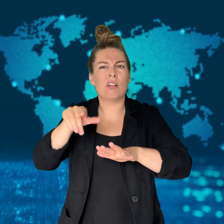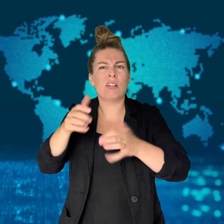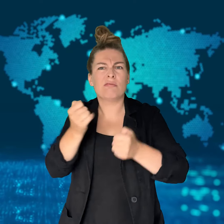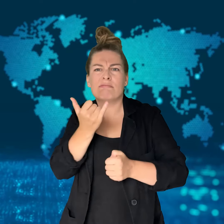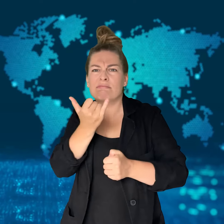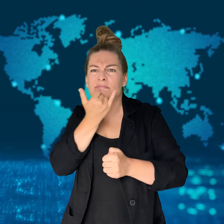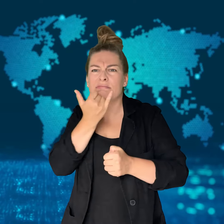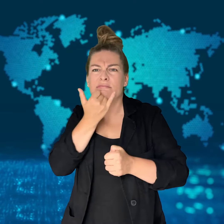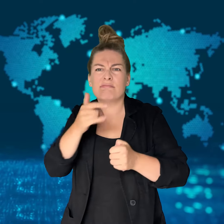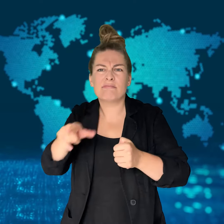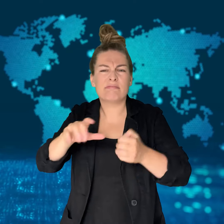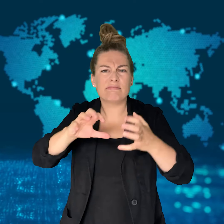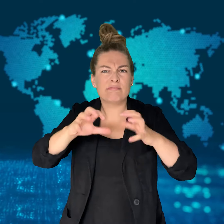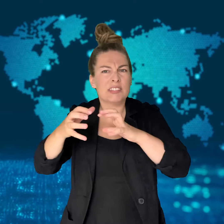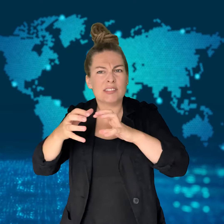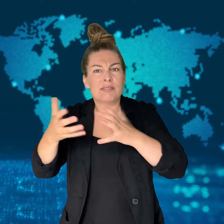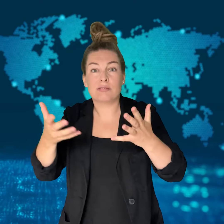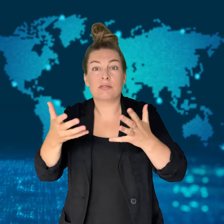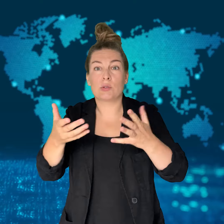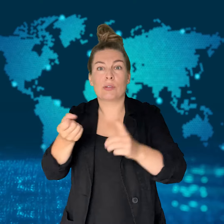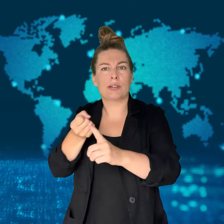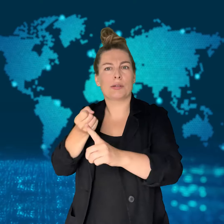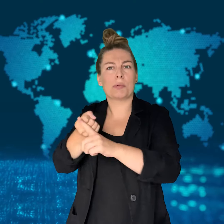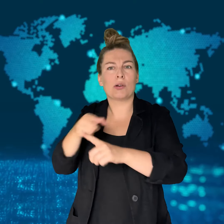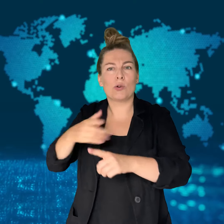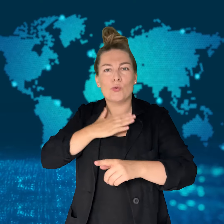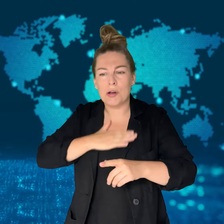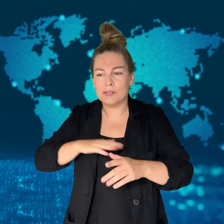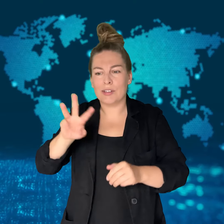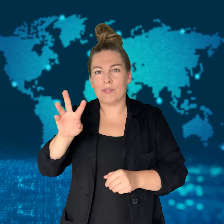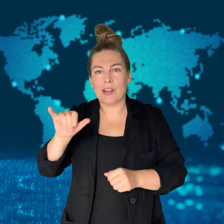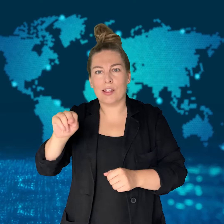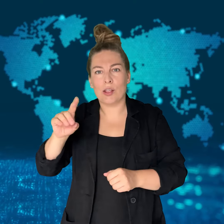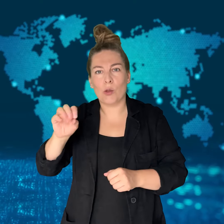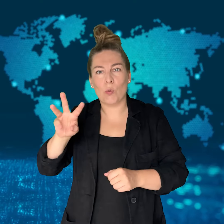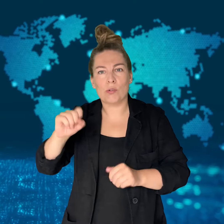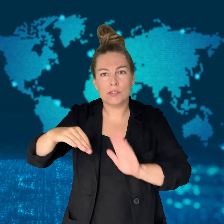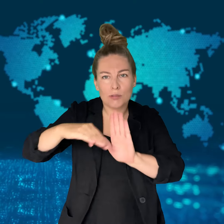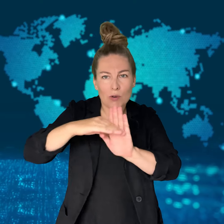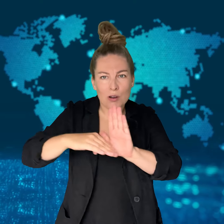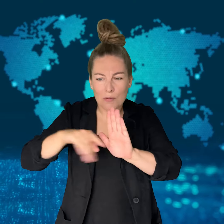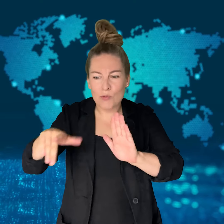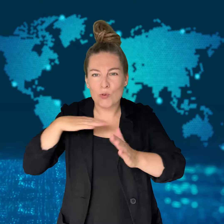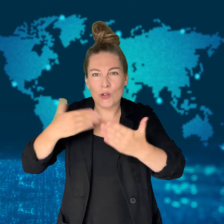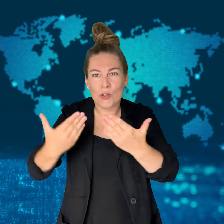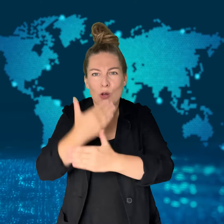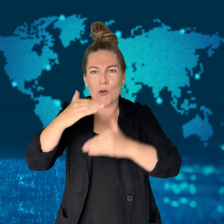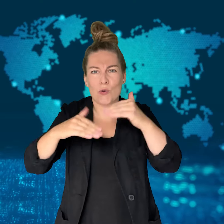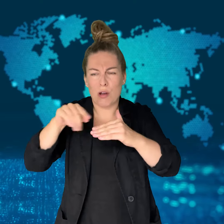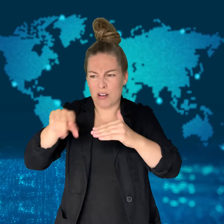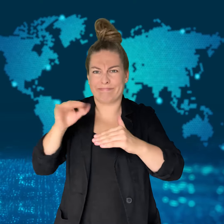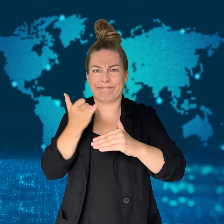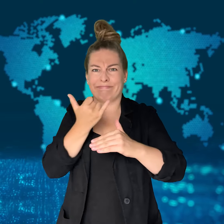an update for Windows.